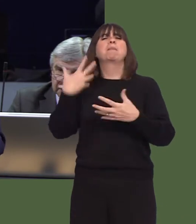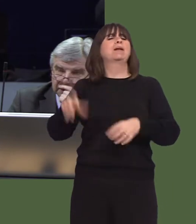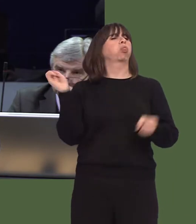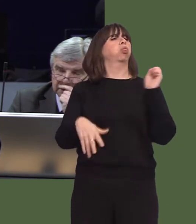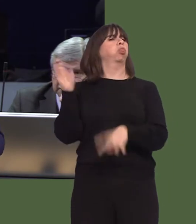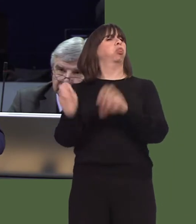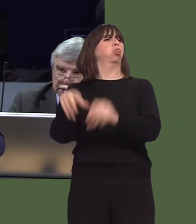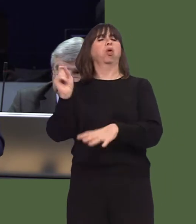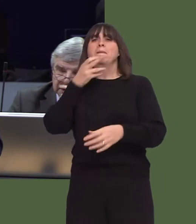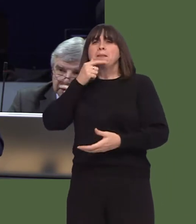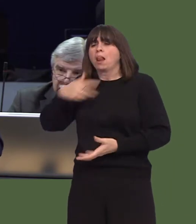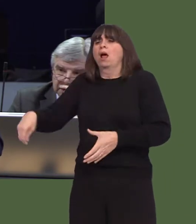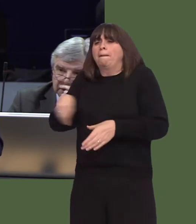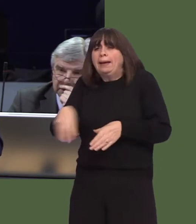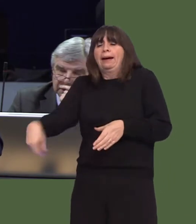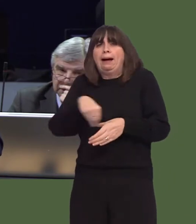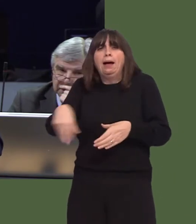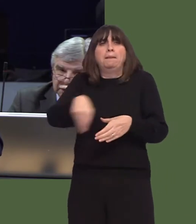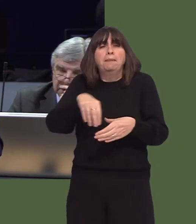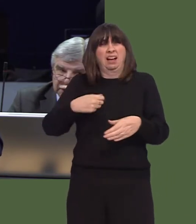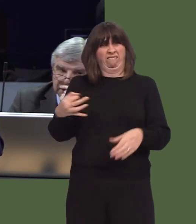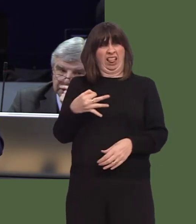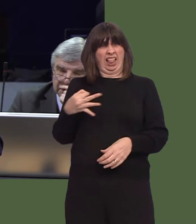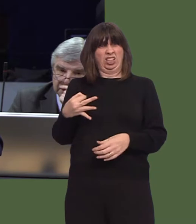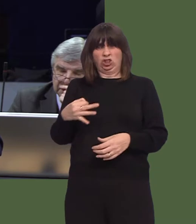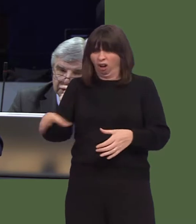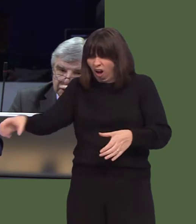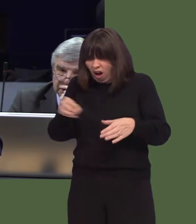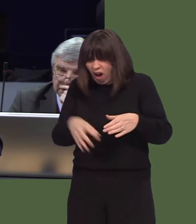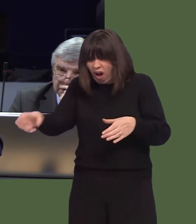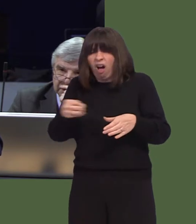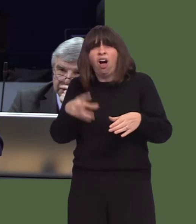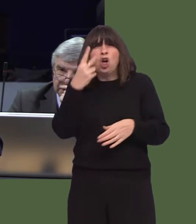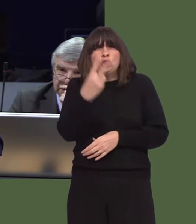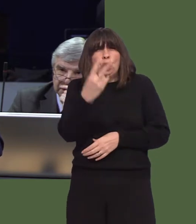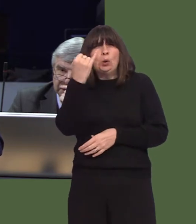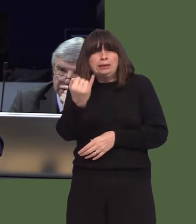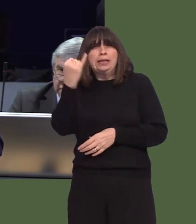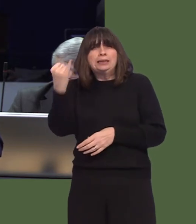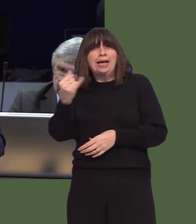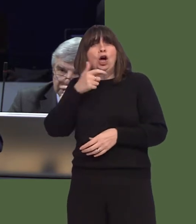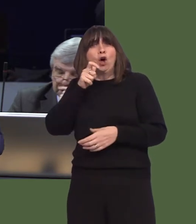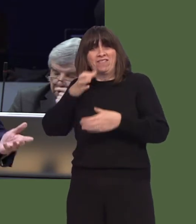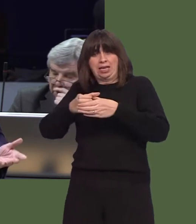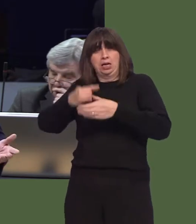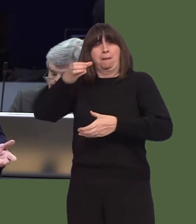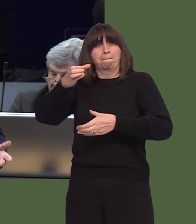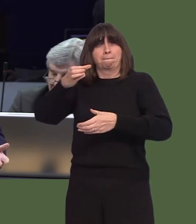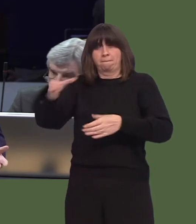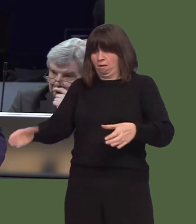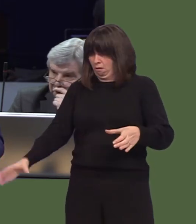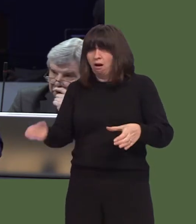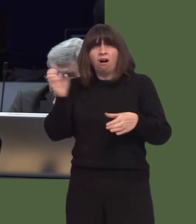Llangatwg, 266 o gwpanau coffi wedi'u taflu bant jest fel yna.